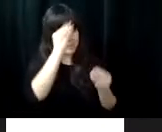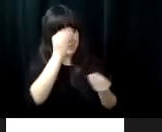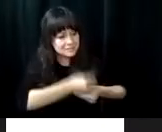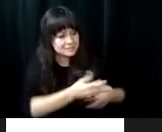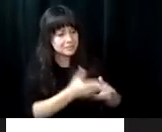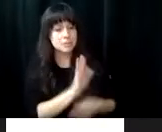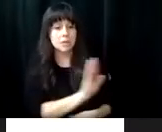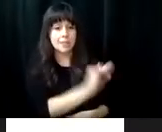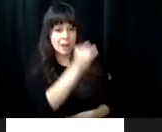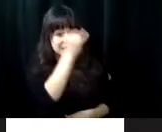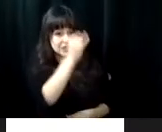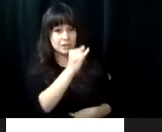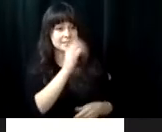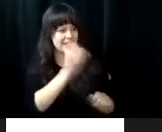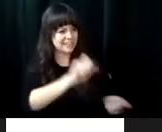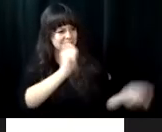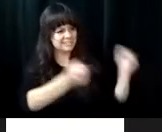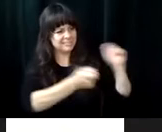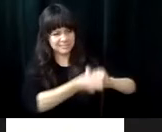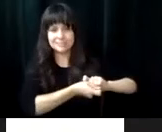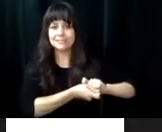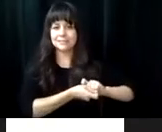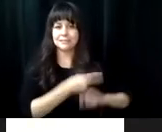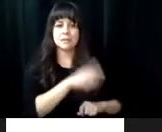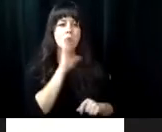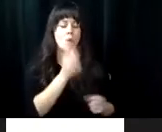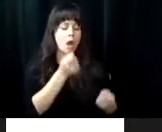And now I have knowledge that I can share with my family